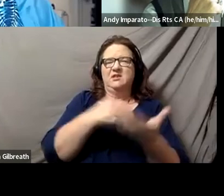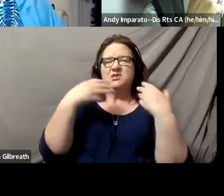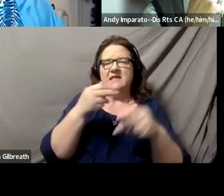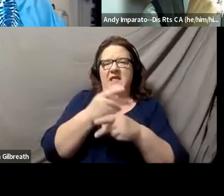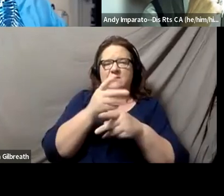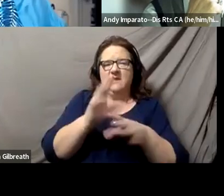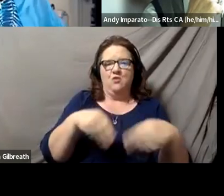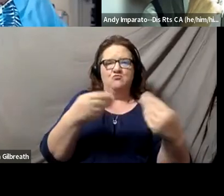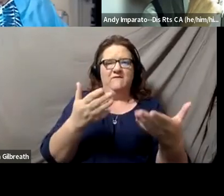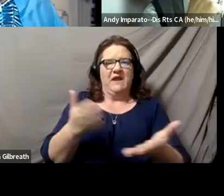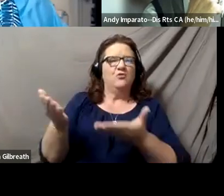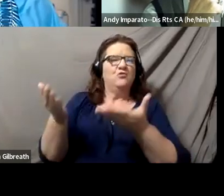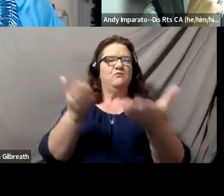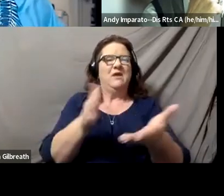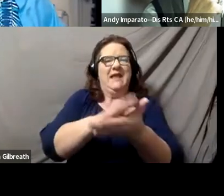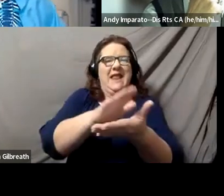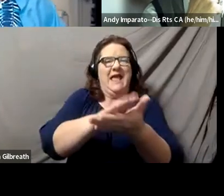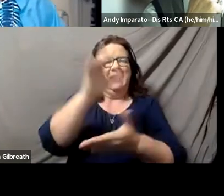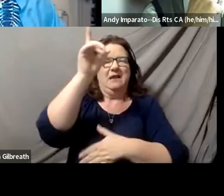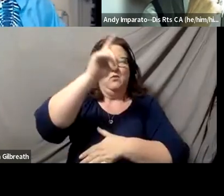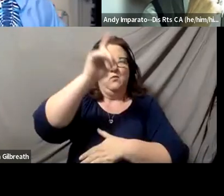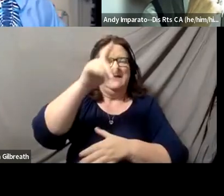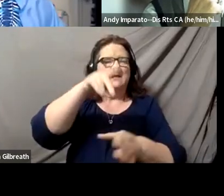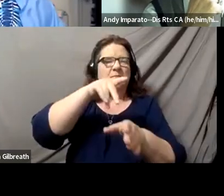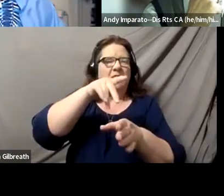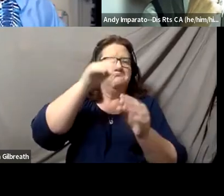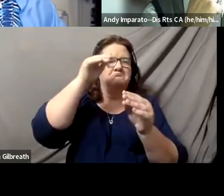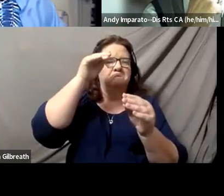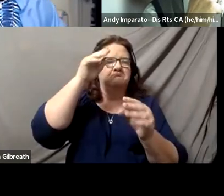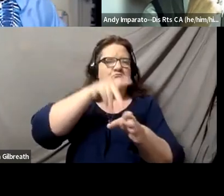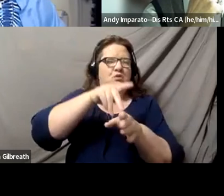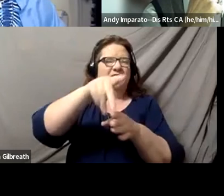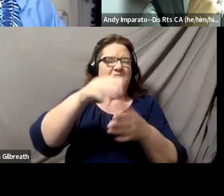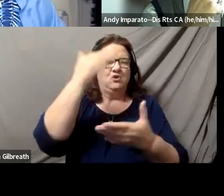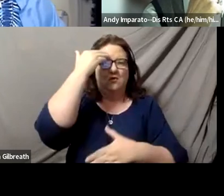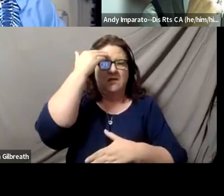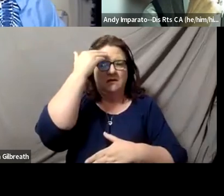bringing academic wisdom and professional knowledge to the table where there are ethical decisions being made.